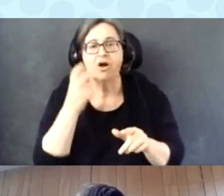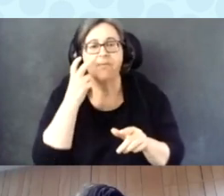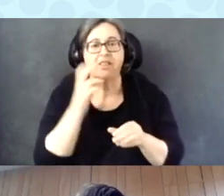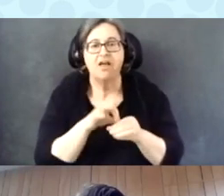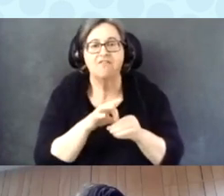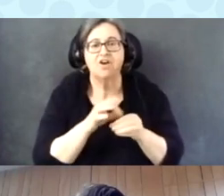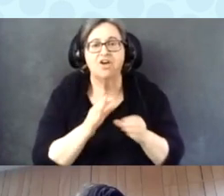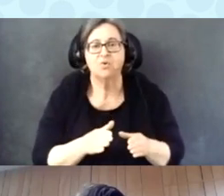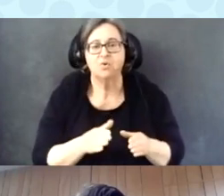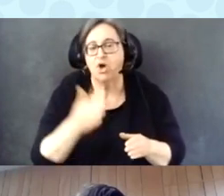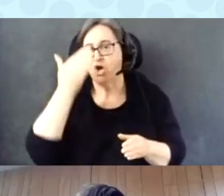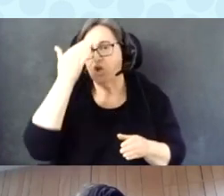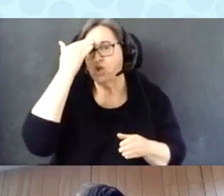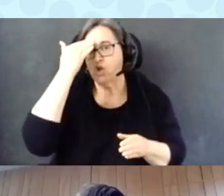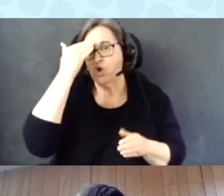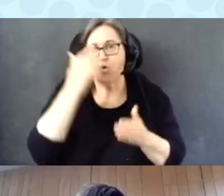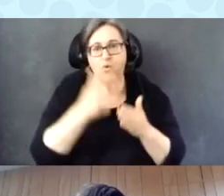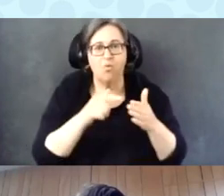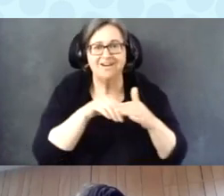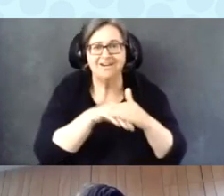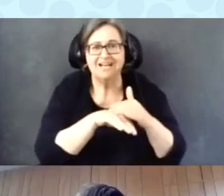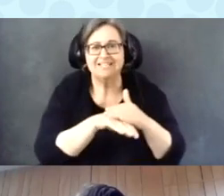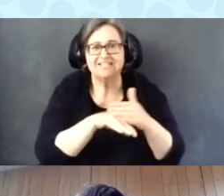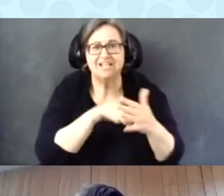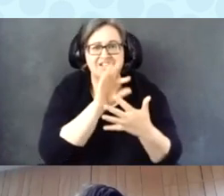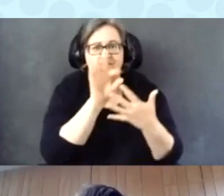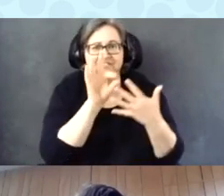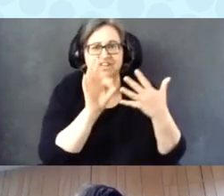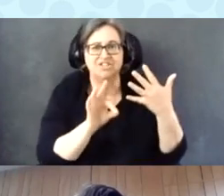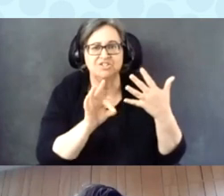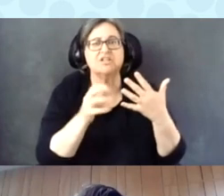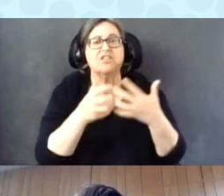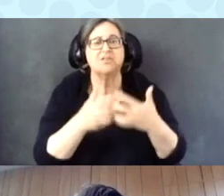know what accessibility features these machines have.